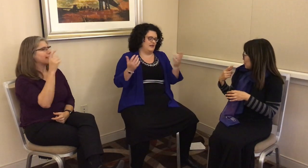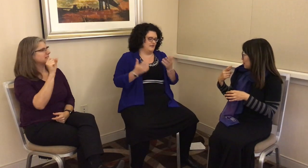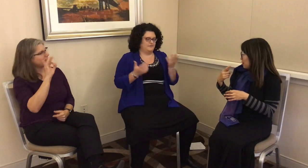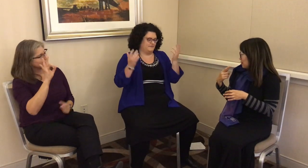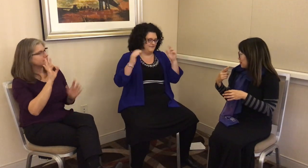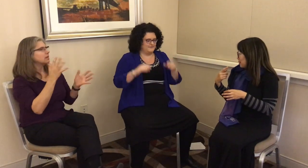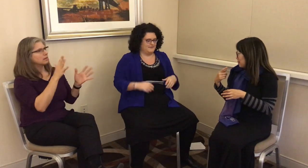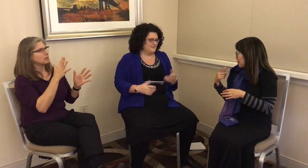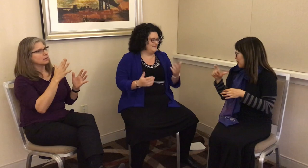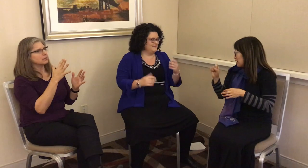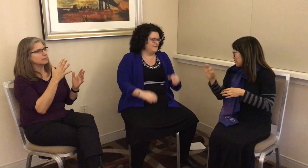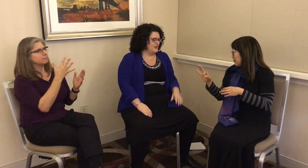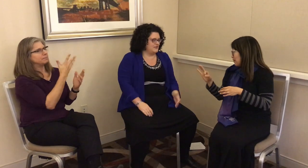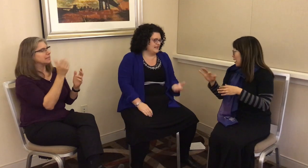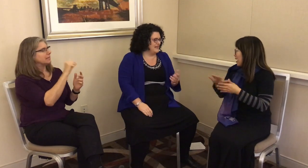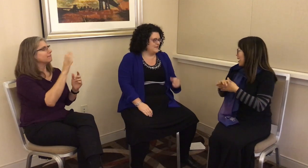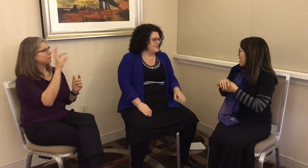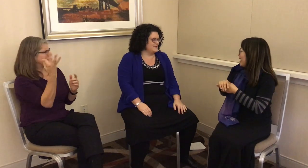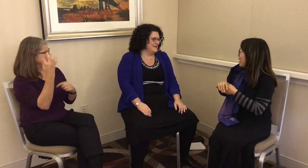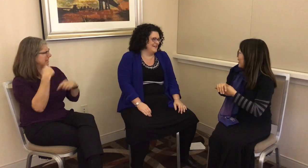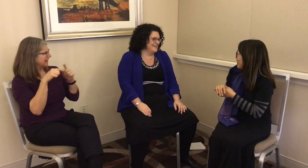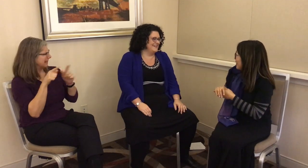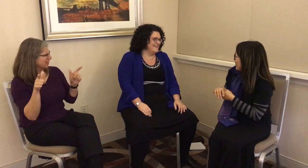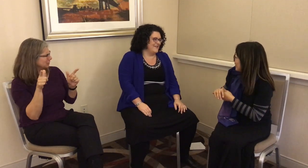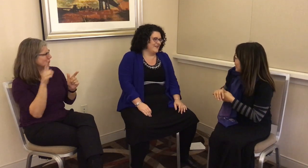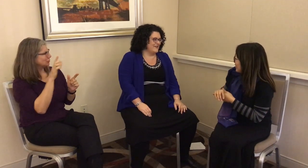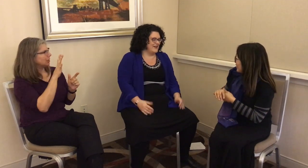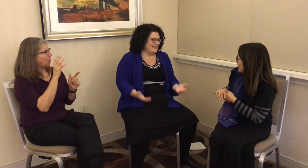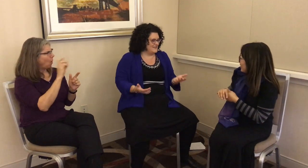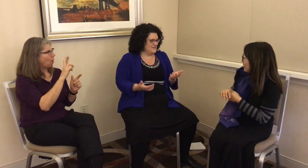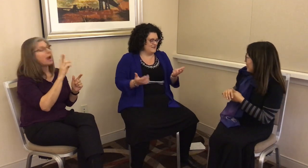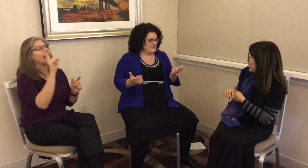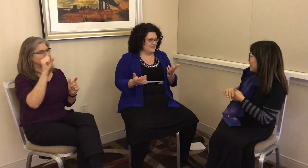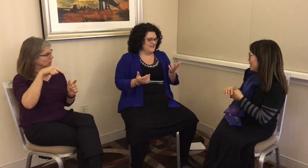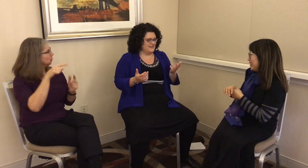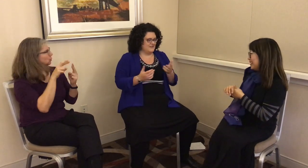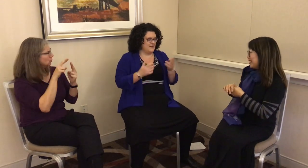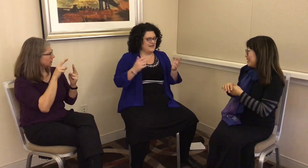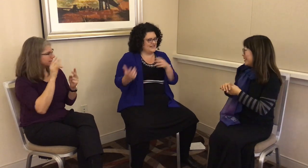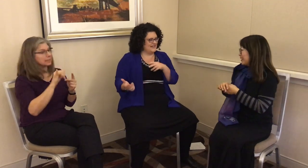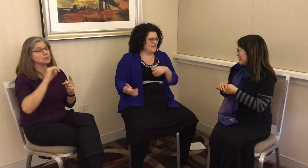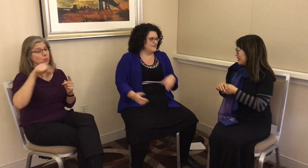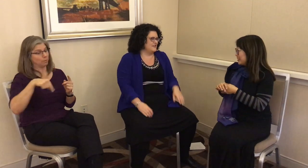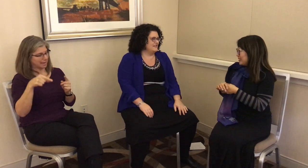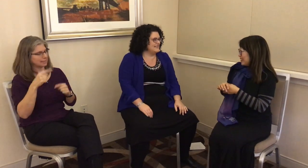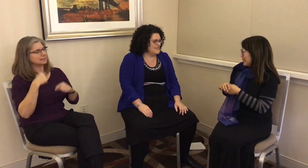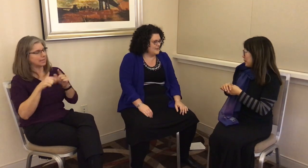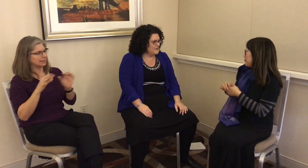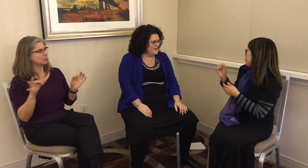G: Well, French Sign Language or LSQ, which is the Quebec Sign Language – Langue des